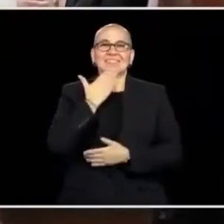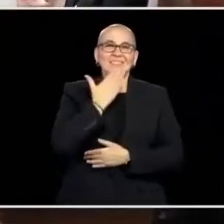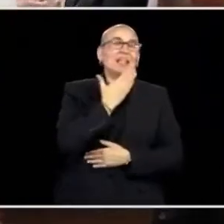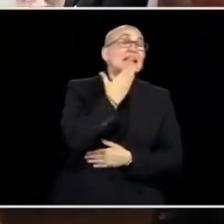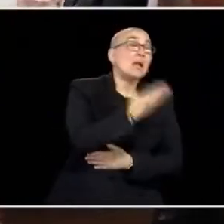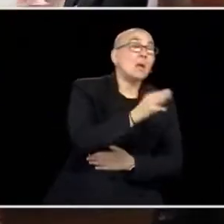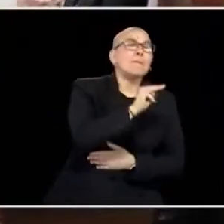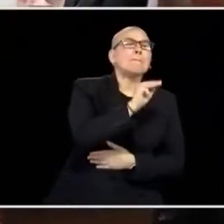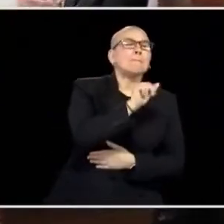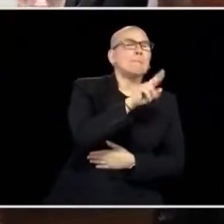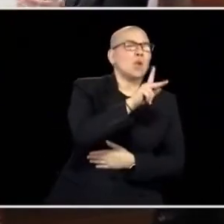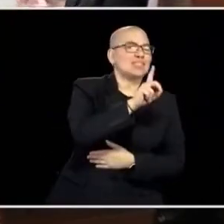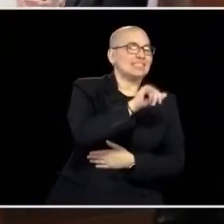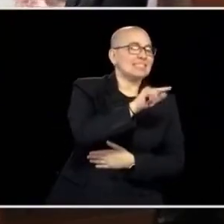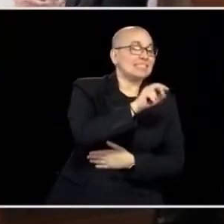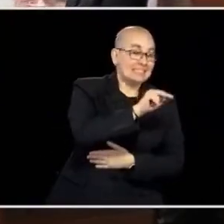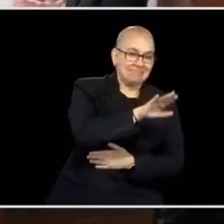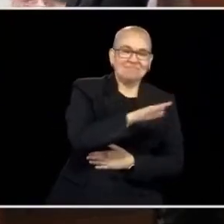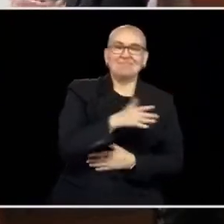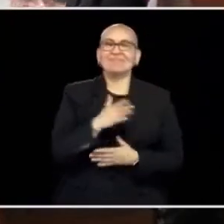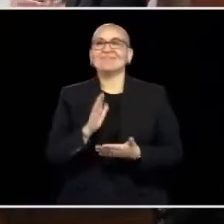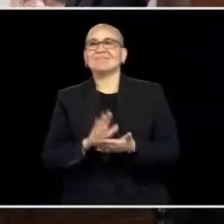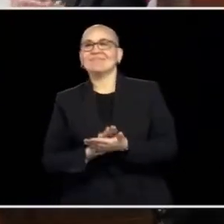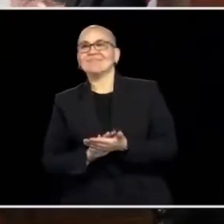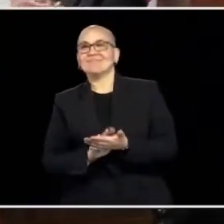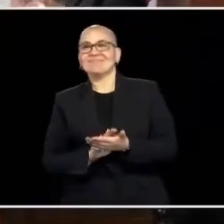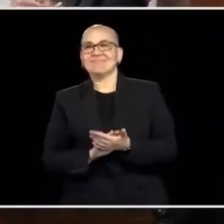THANK YOU. Mrs. DAYTON.